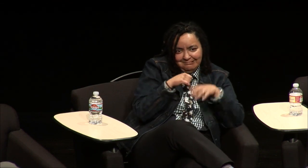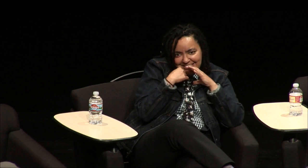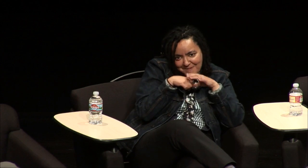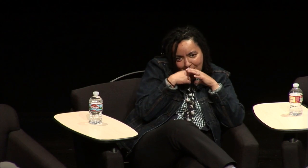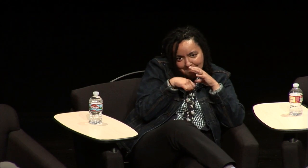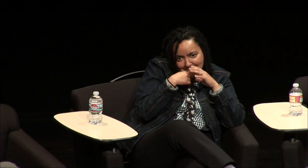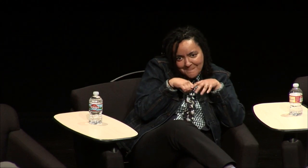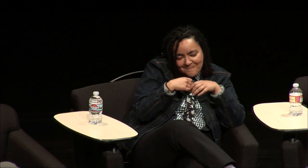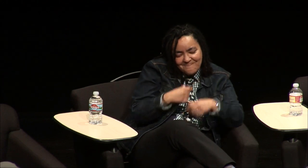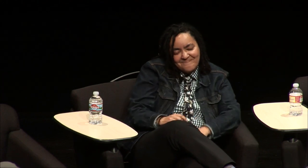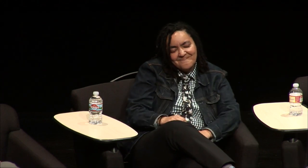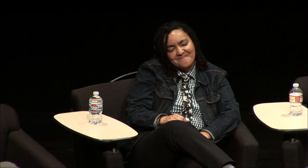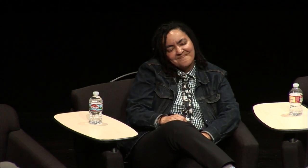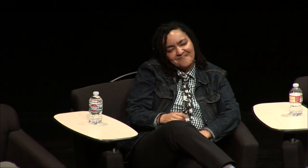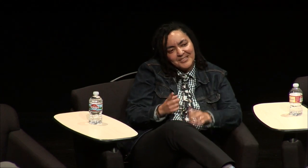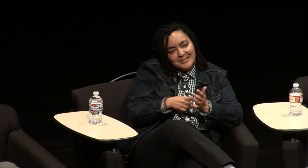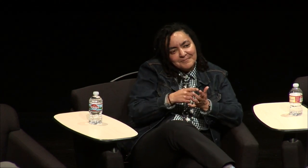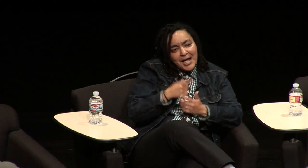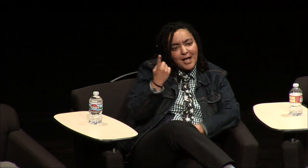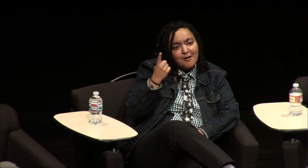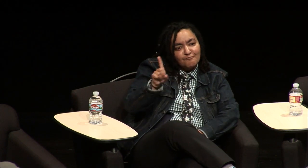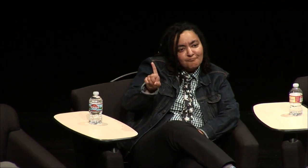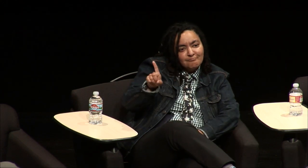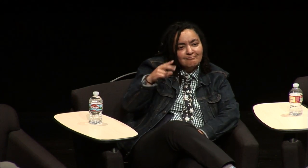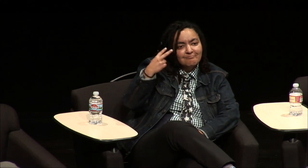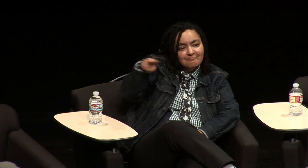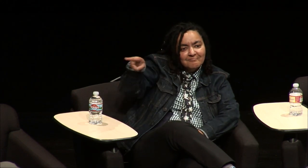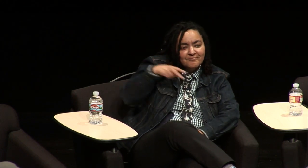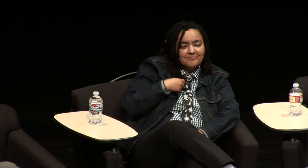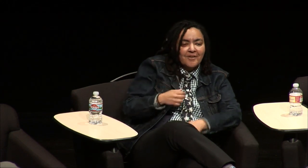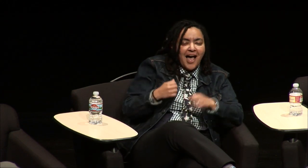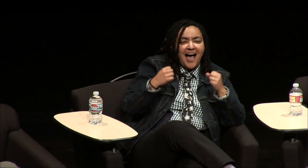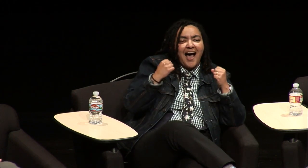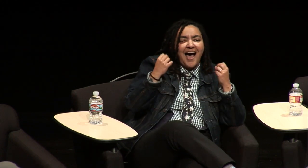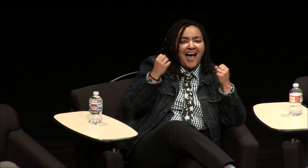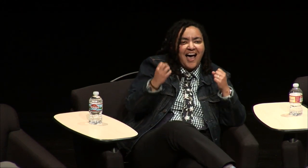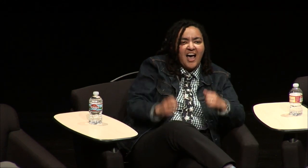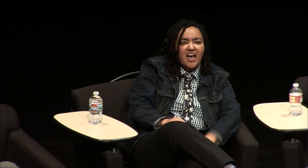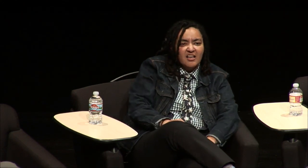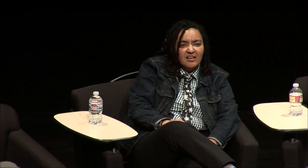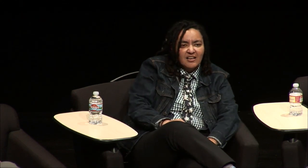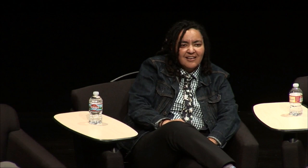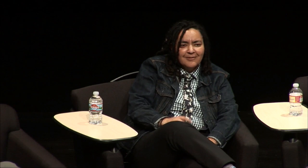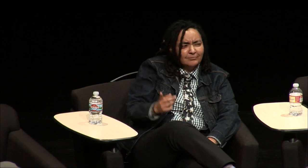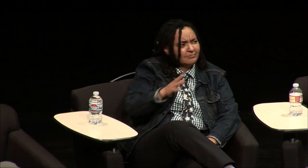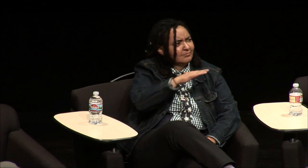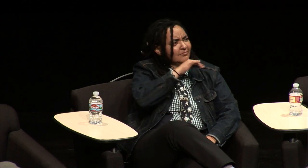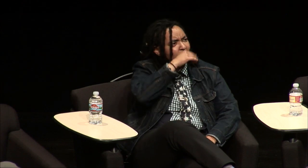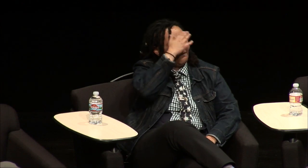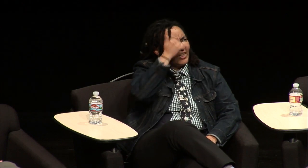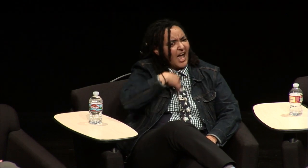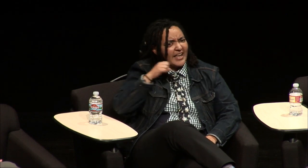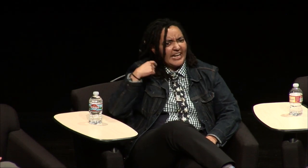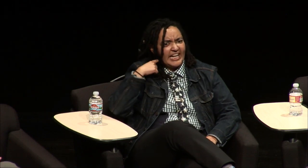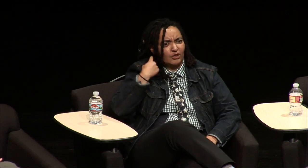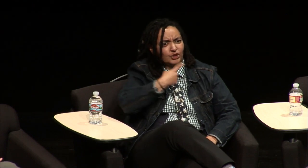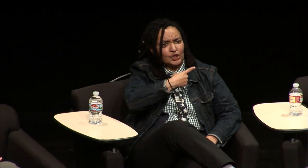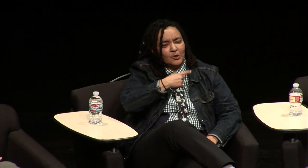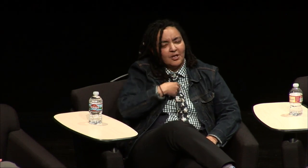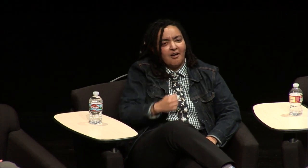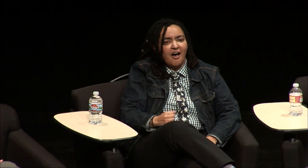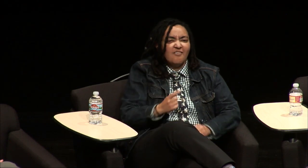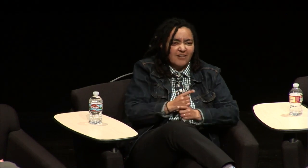home and guilty secrets income and then sometimes if she looks away I'm thinking